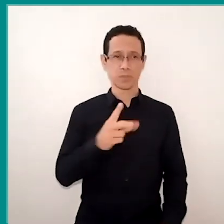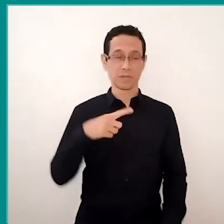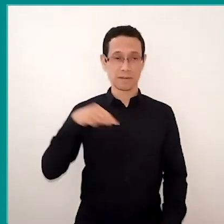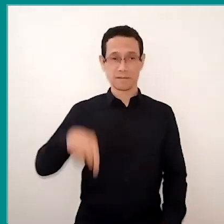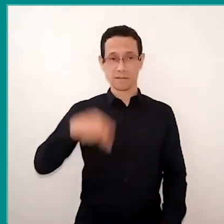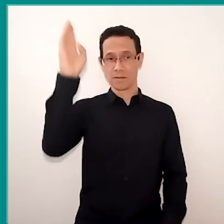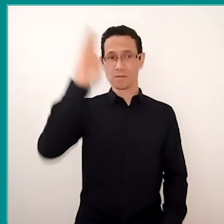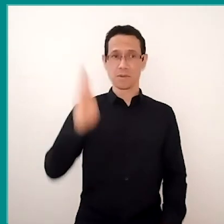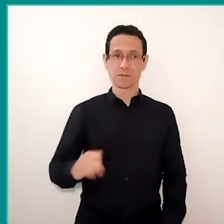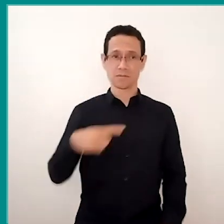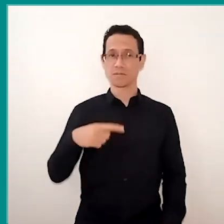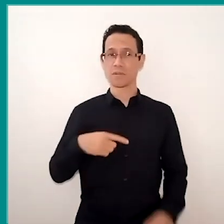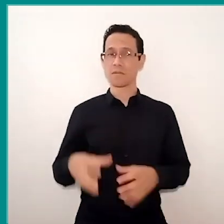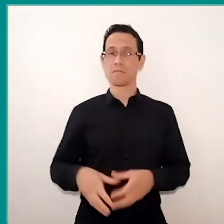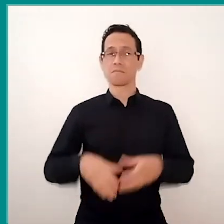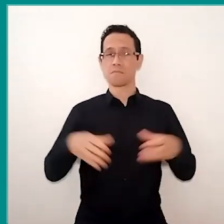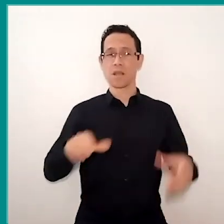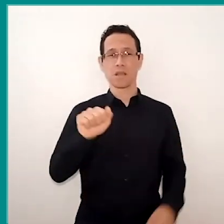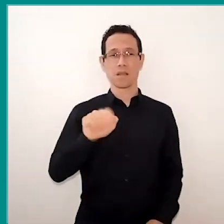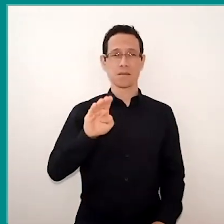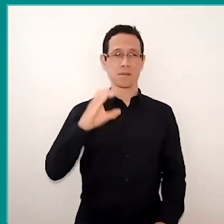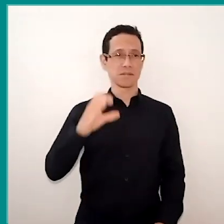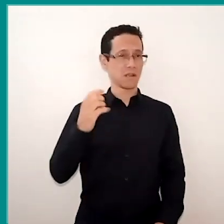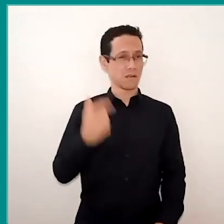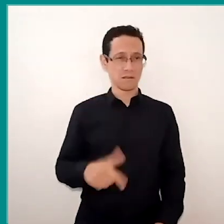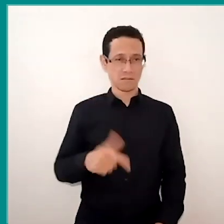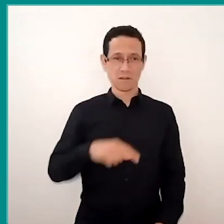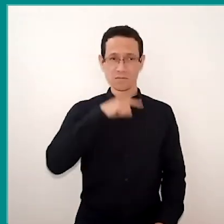an illiterate mass in traditional conception,